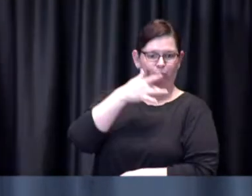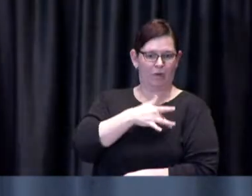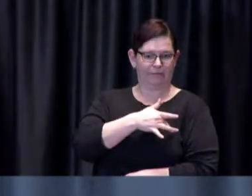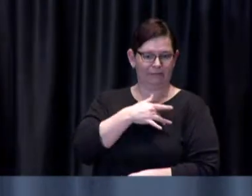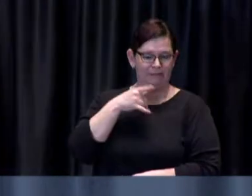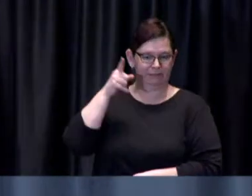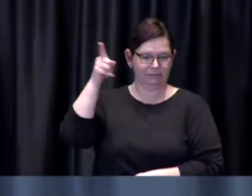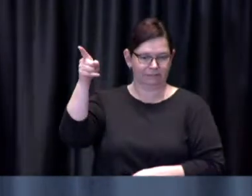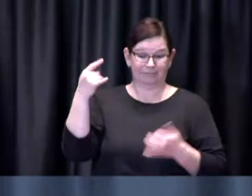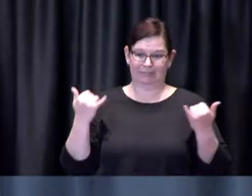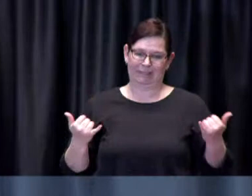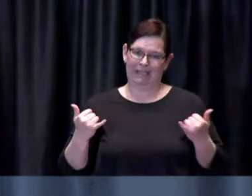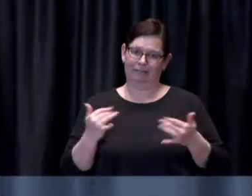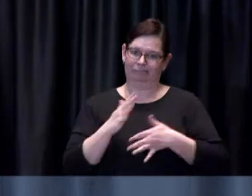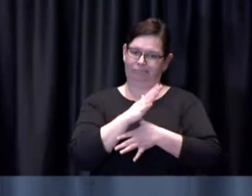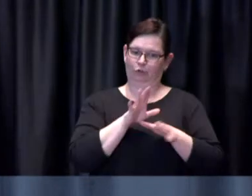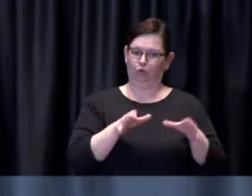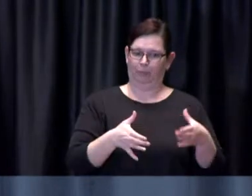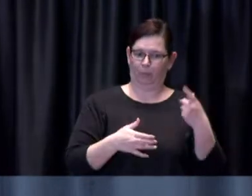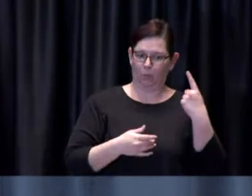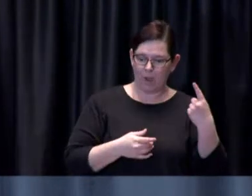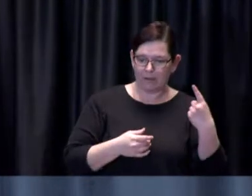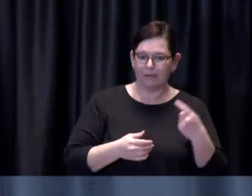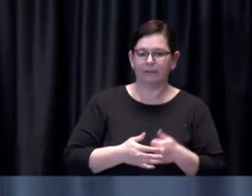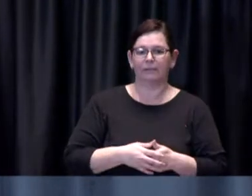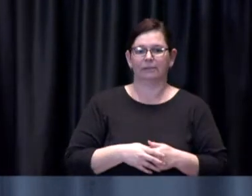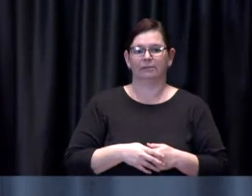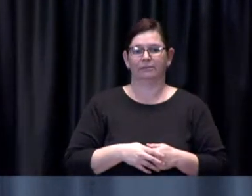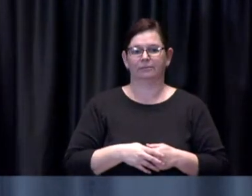With respect to watching the the booking activity